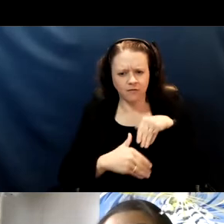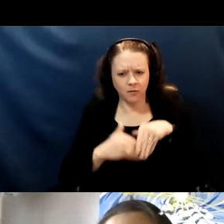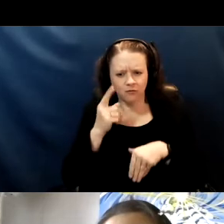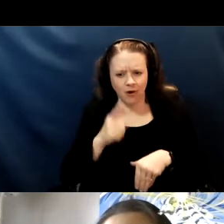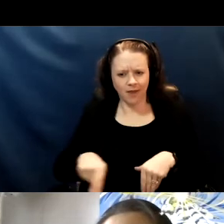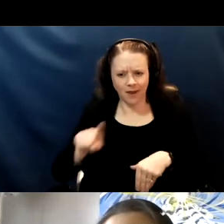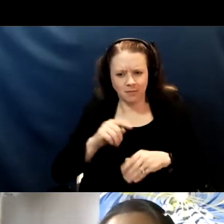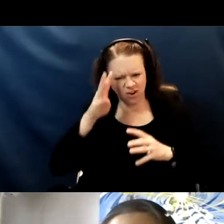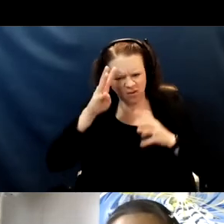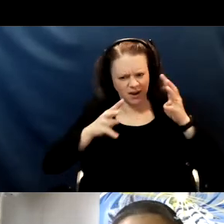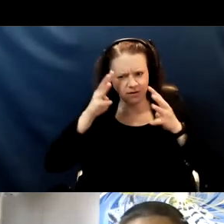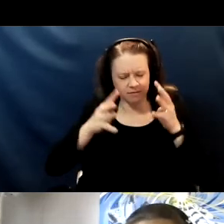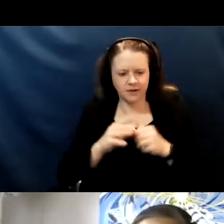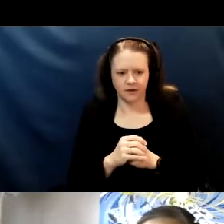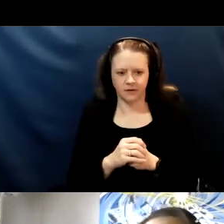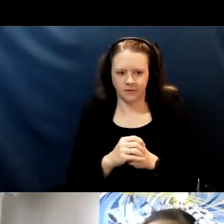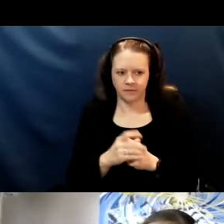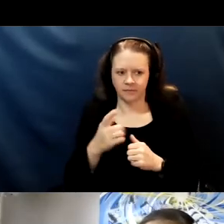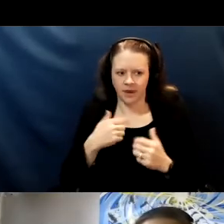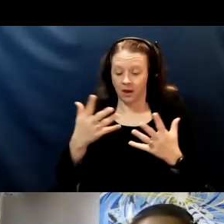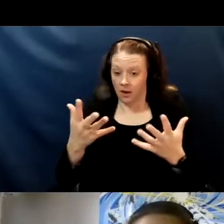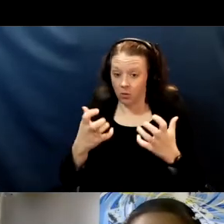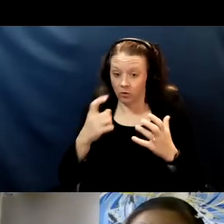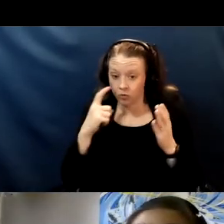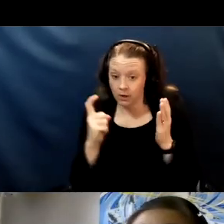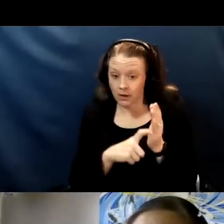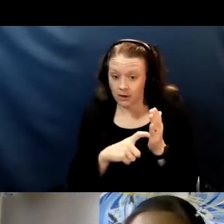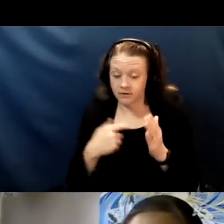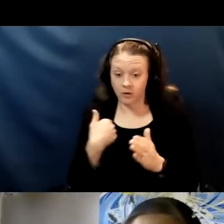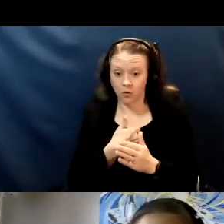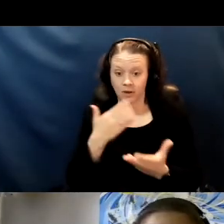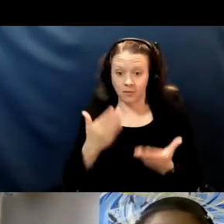I want to recognize that we might be doing some risk reduction